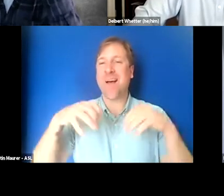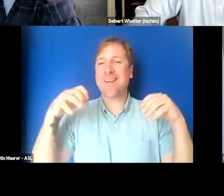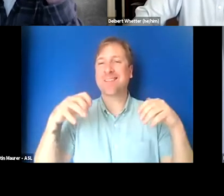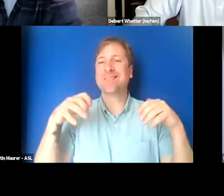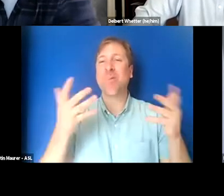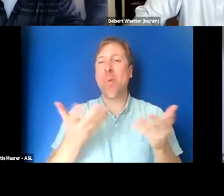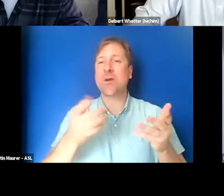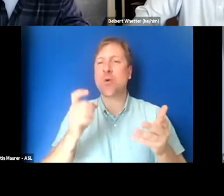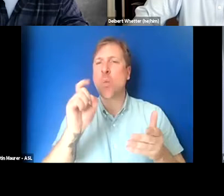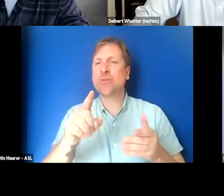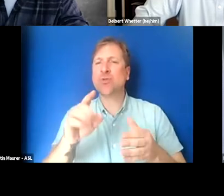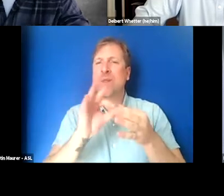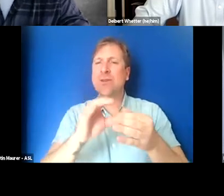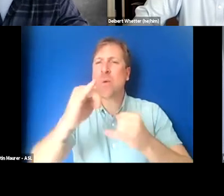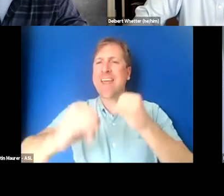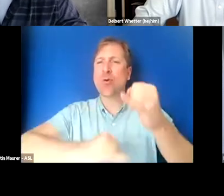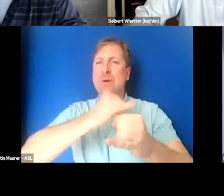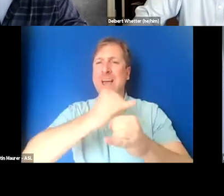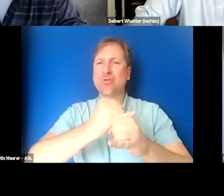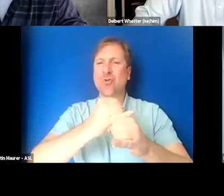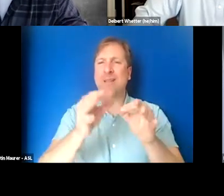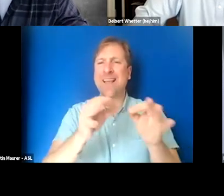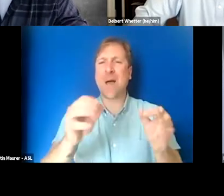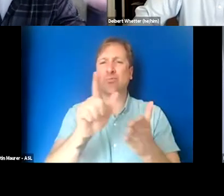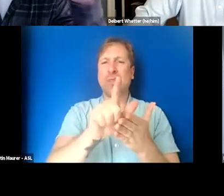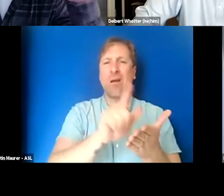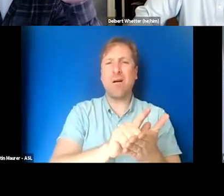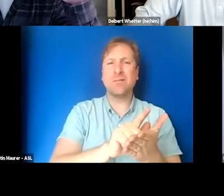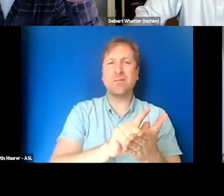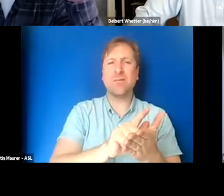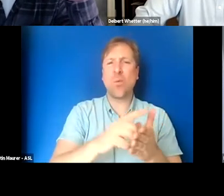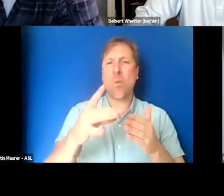around international caption laws or guidelines.